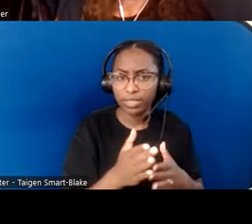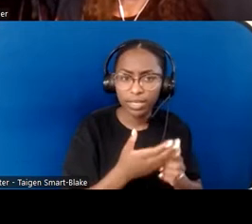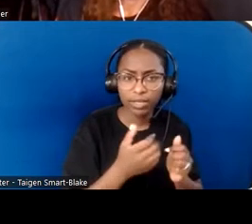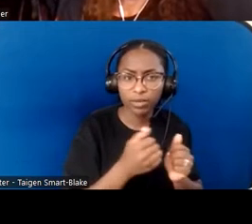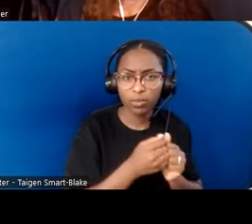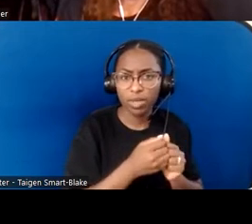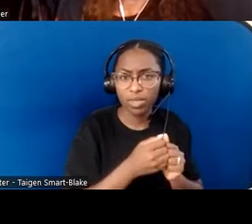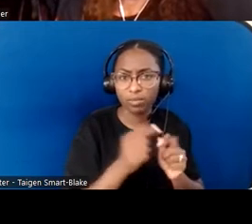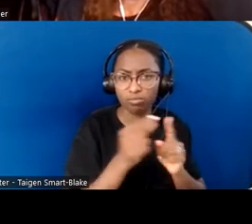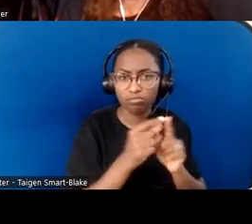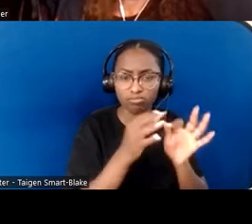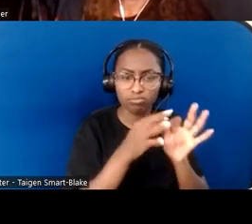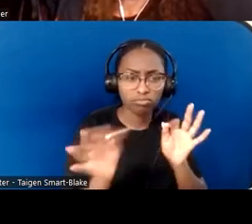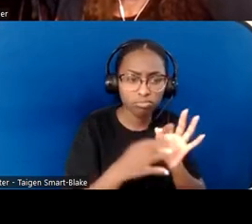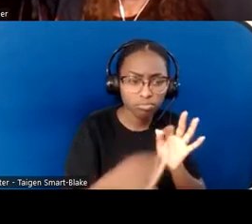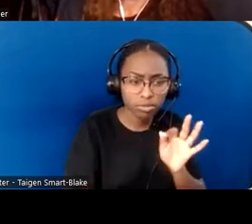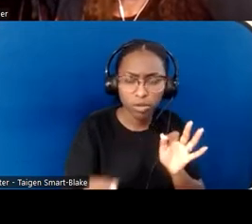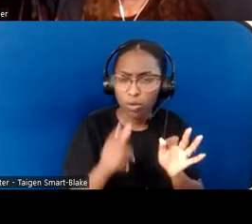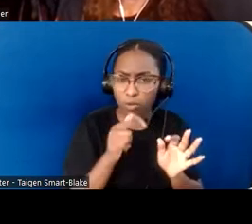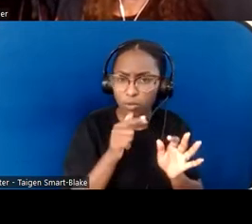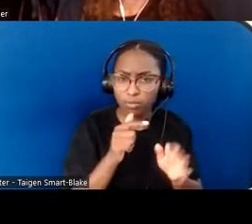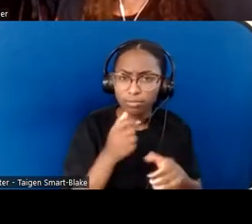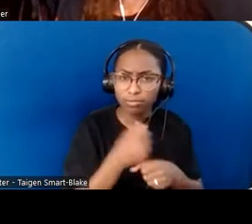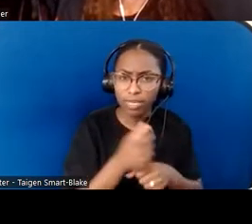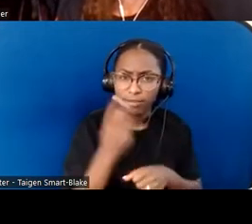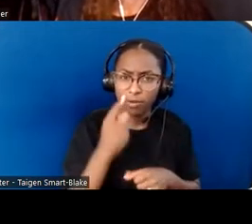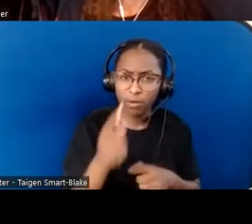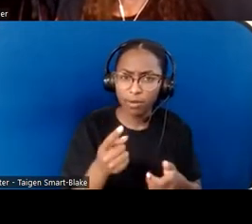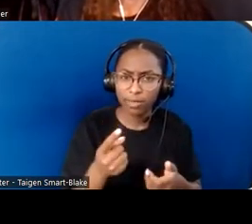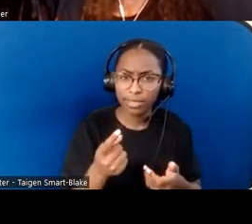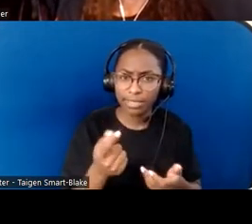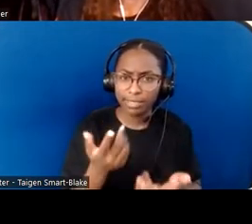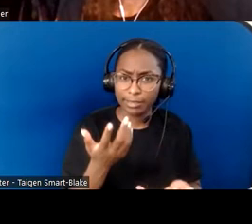people who are busy taking care of the child on their lap, people that are distracted by what they just dropped